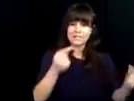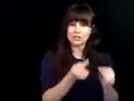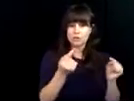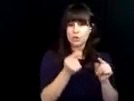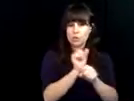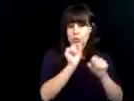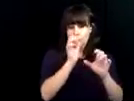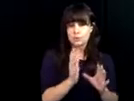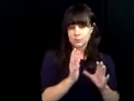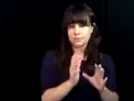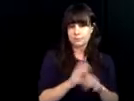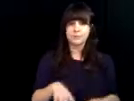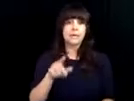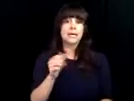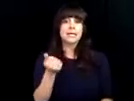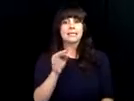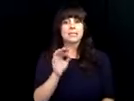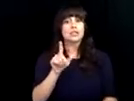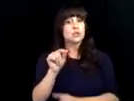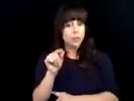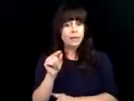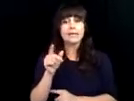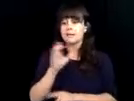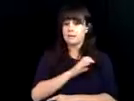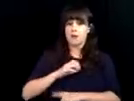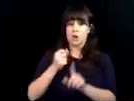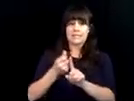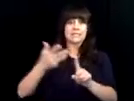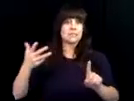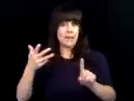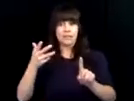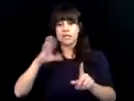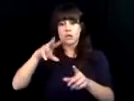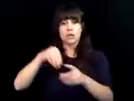programs in several states tore training injured workers. In